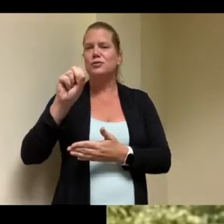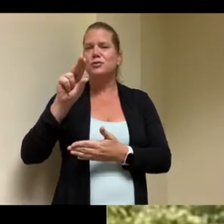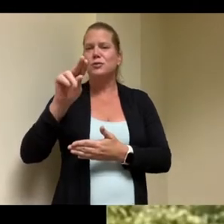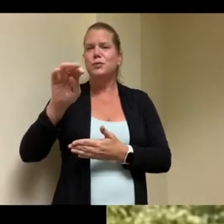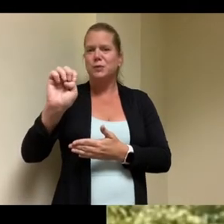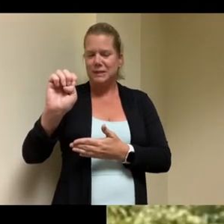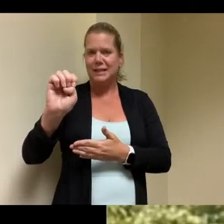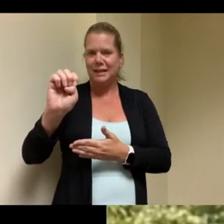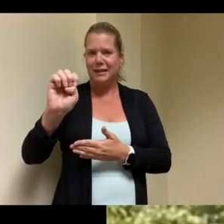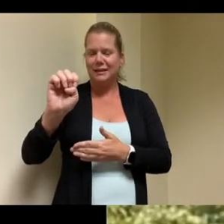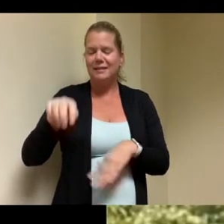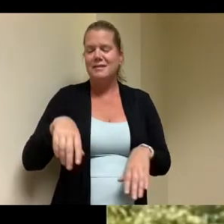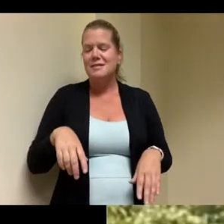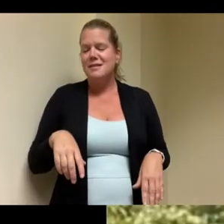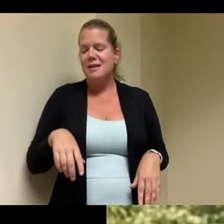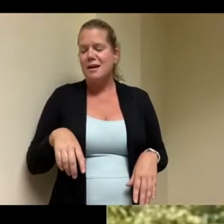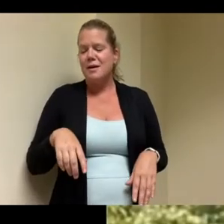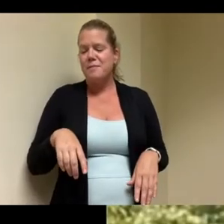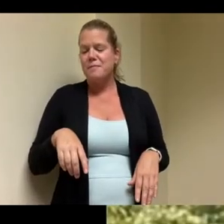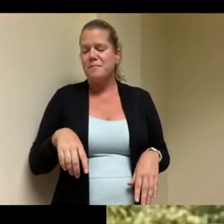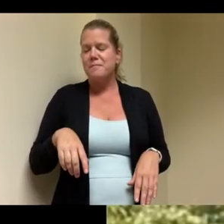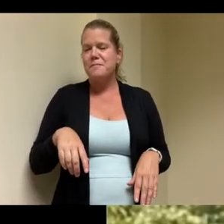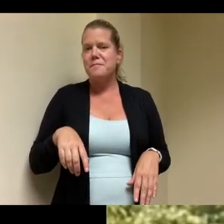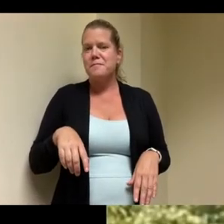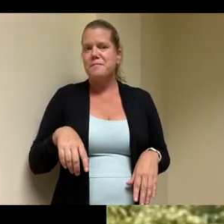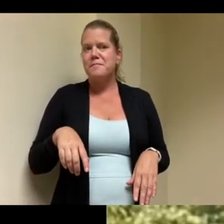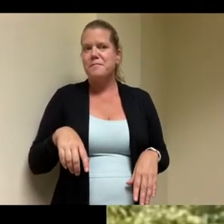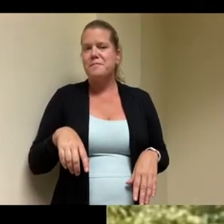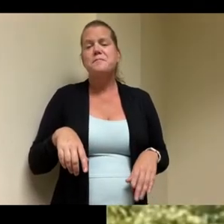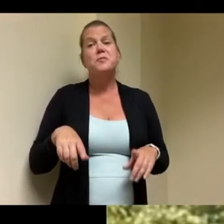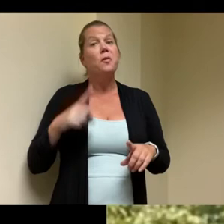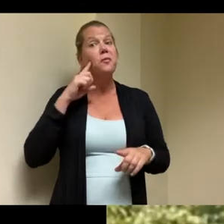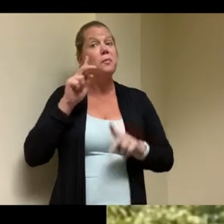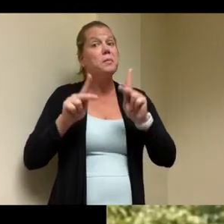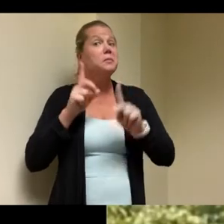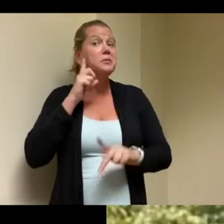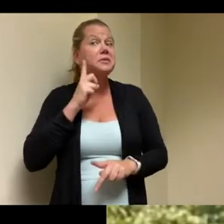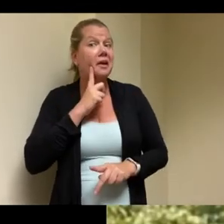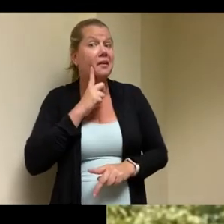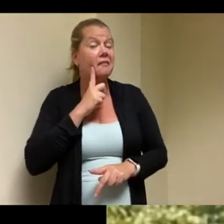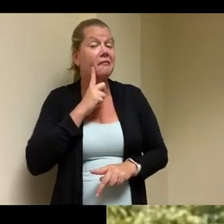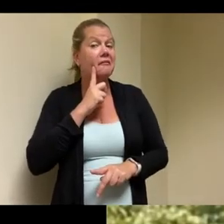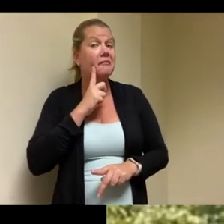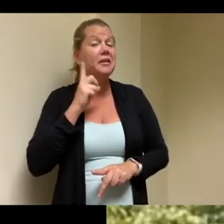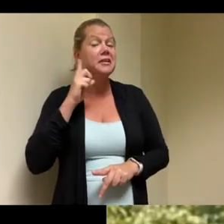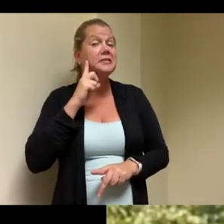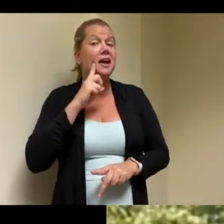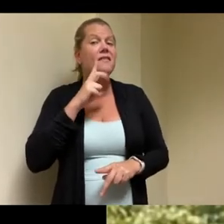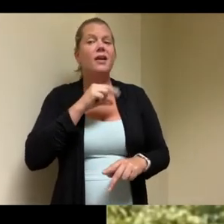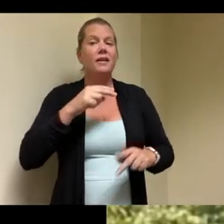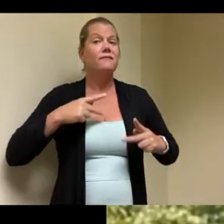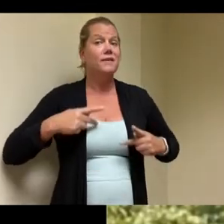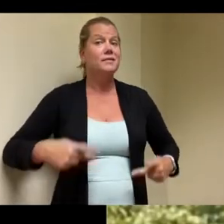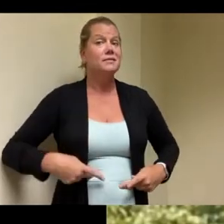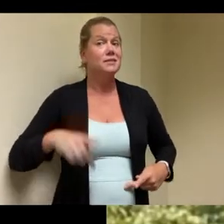uh for for folks who are deaf but also deaf and have physical disabilities um uh to manage